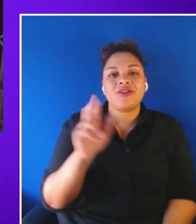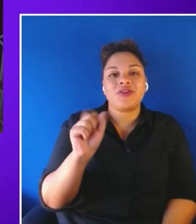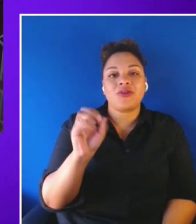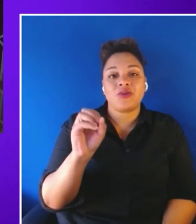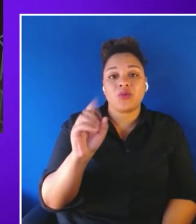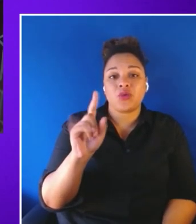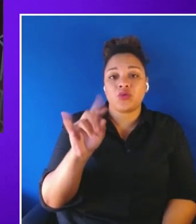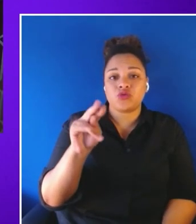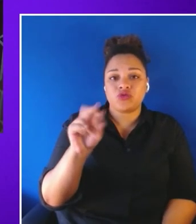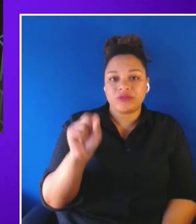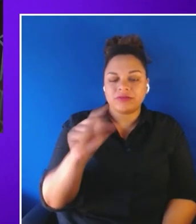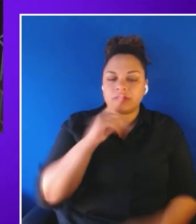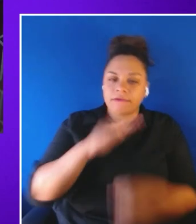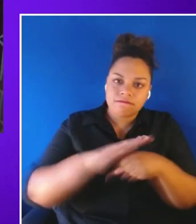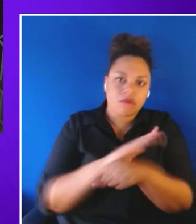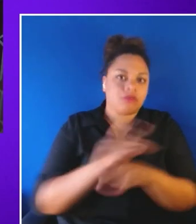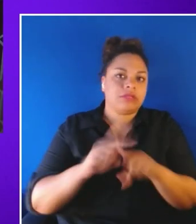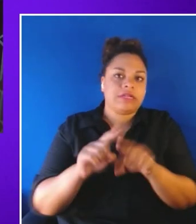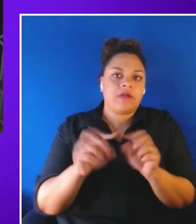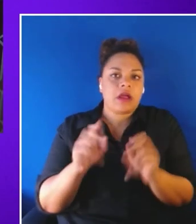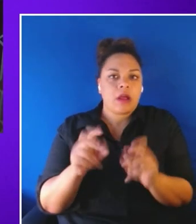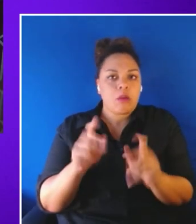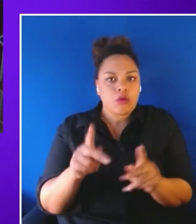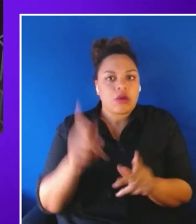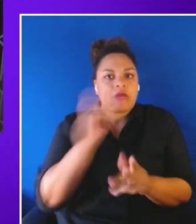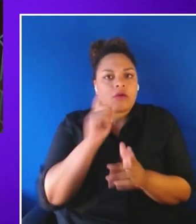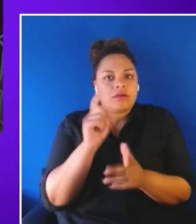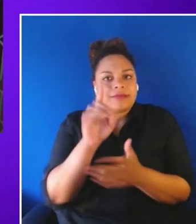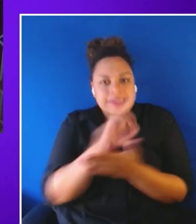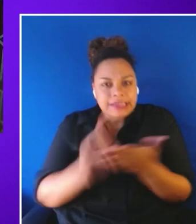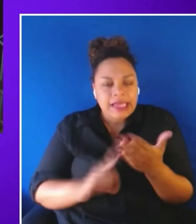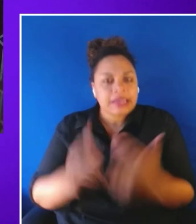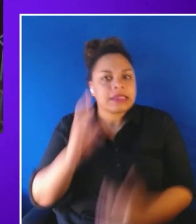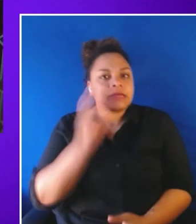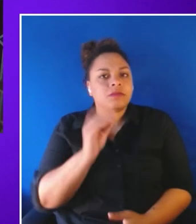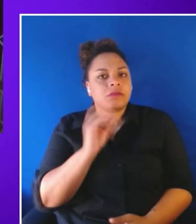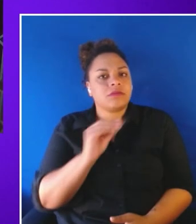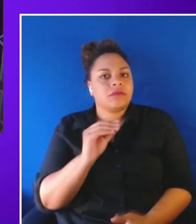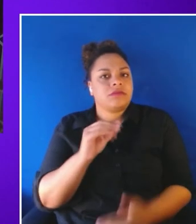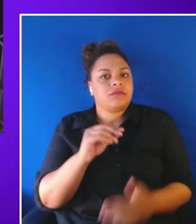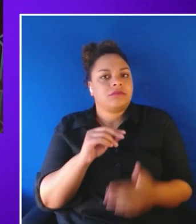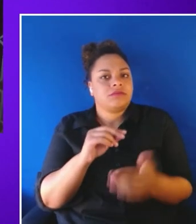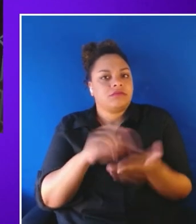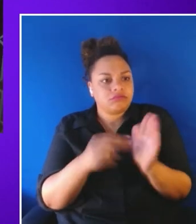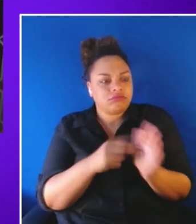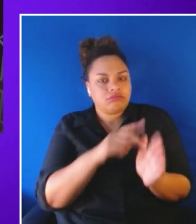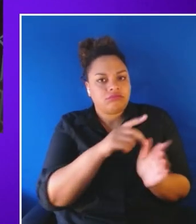right now to design experiences that will allow everyone to be part of virtual reality.